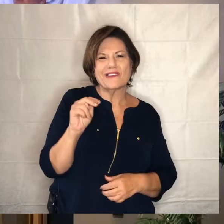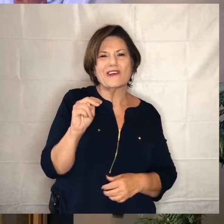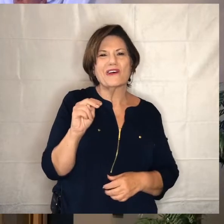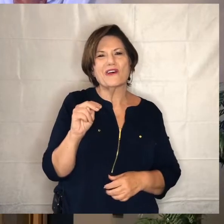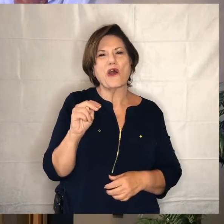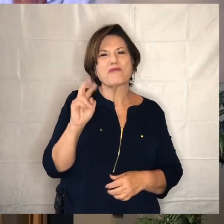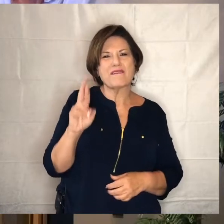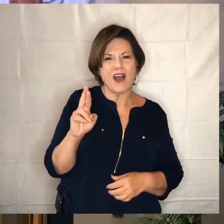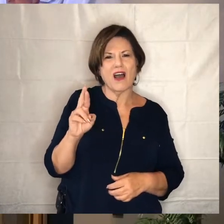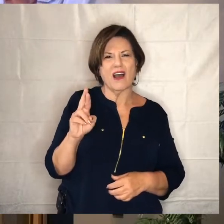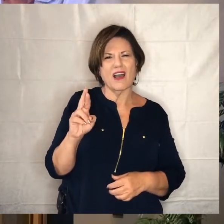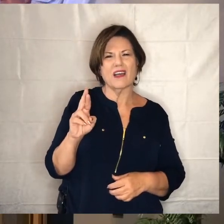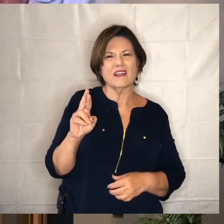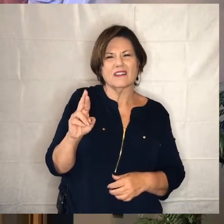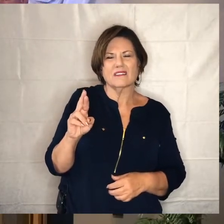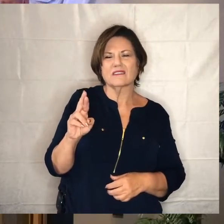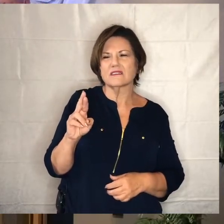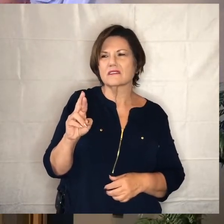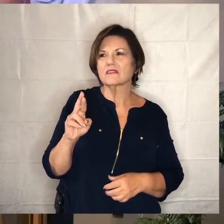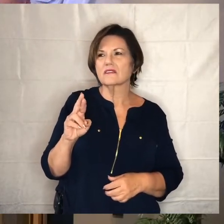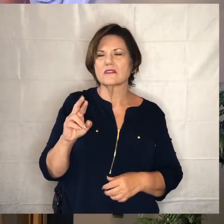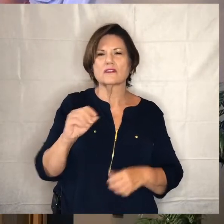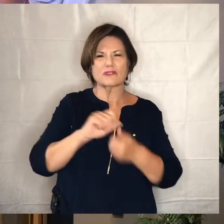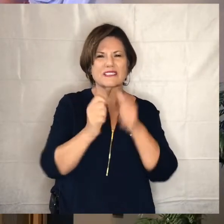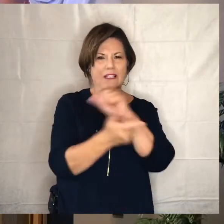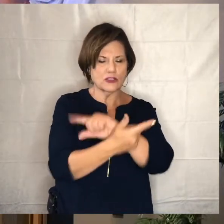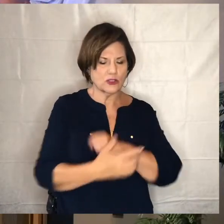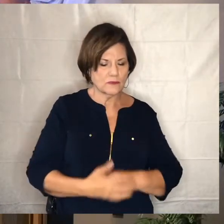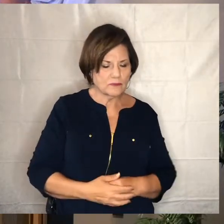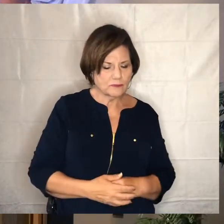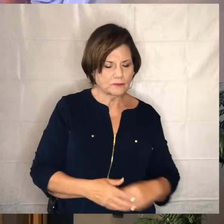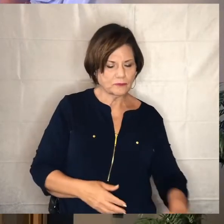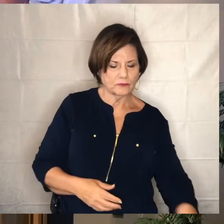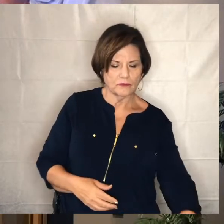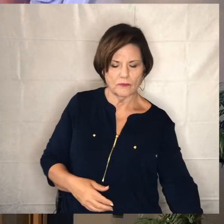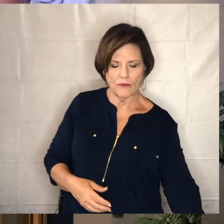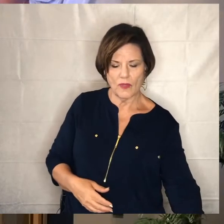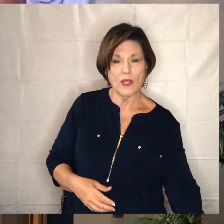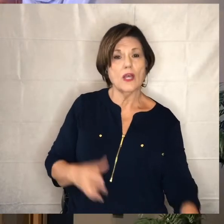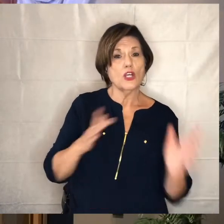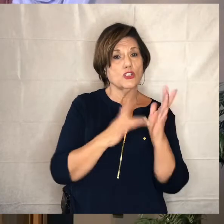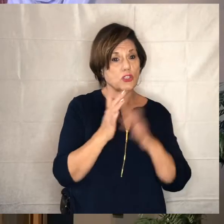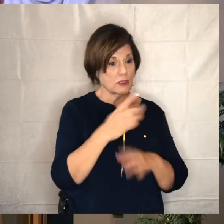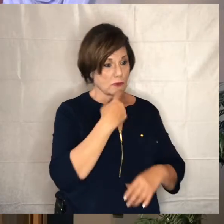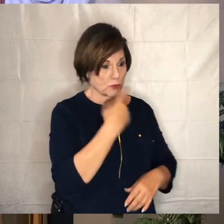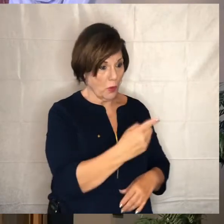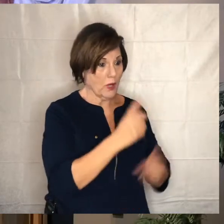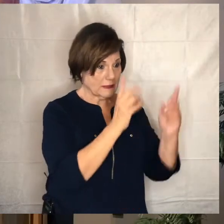just good that you're in the word of god and so let's read together then jesus said to the disciples there